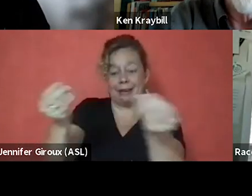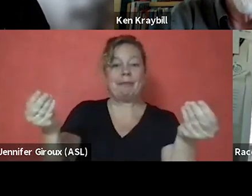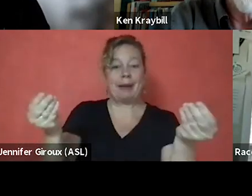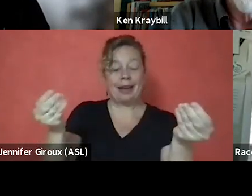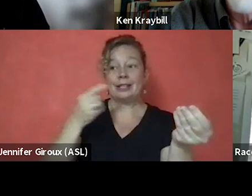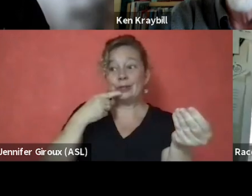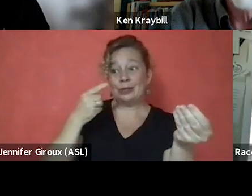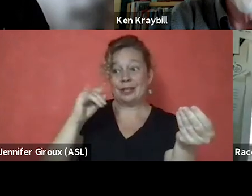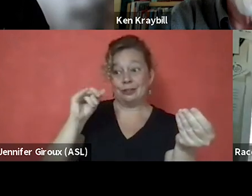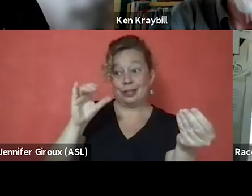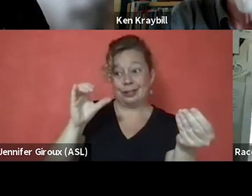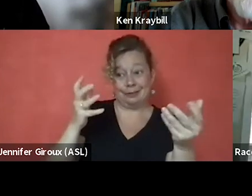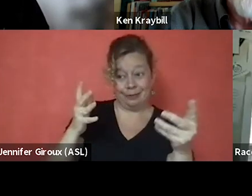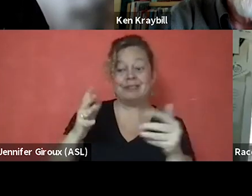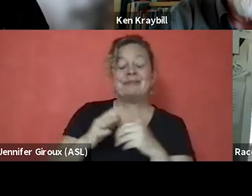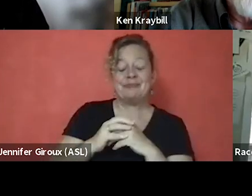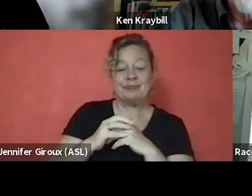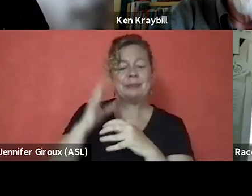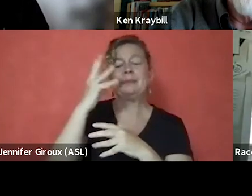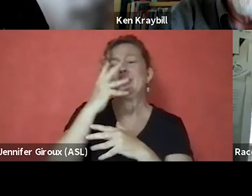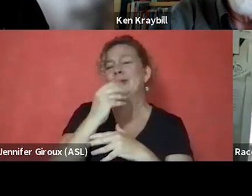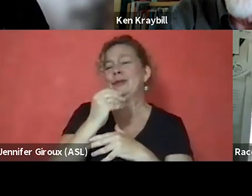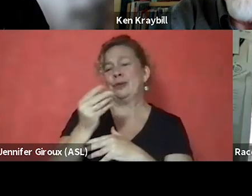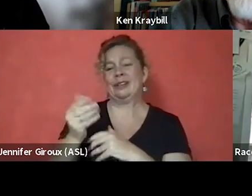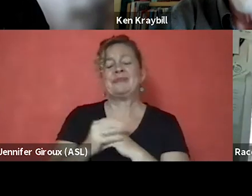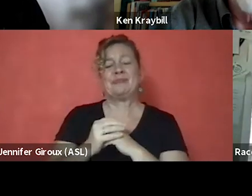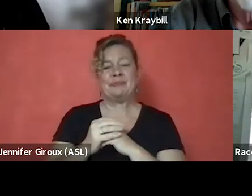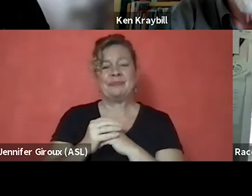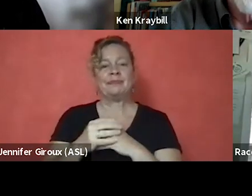And it's a beautiful thing. I wanna actually follow up a little bit.